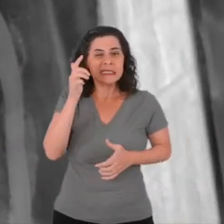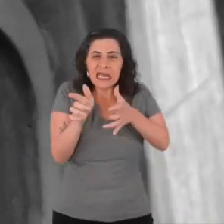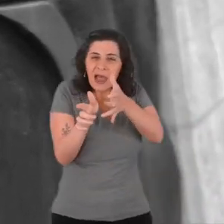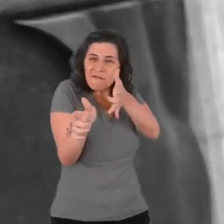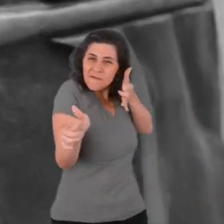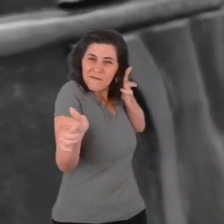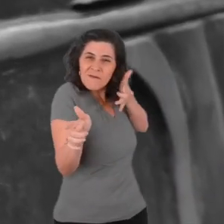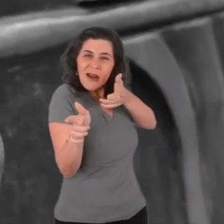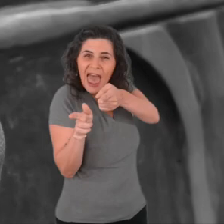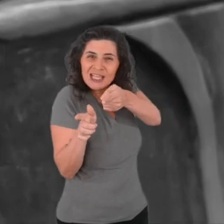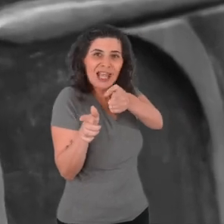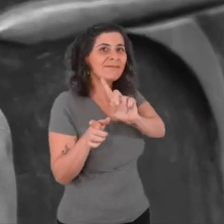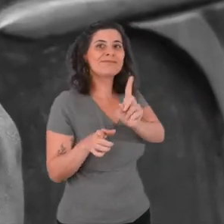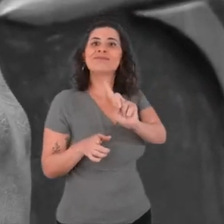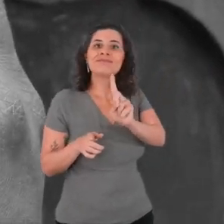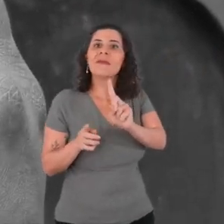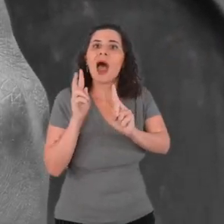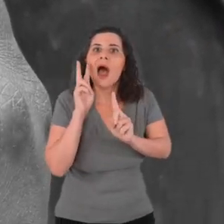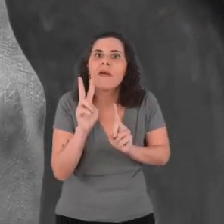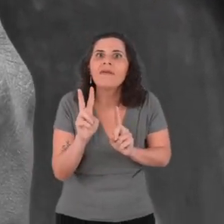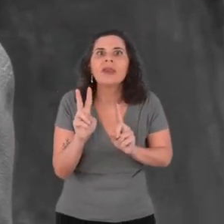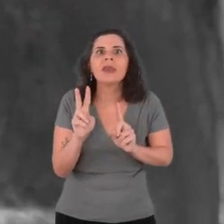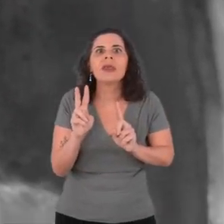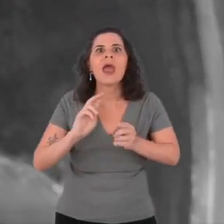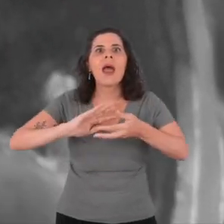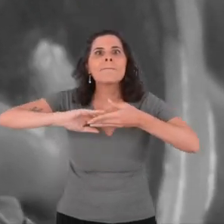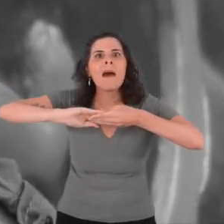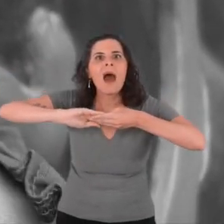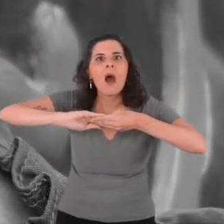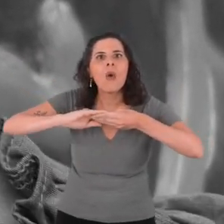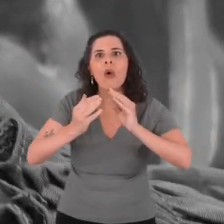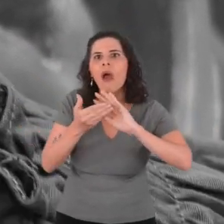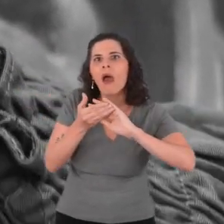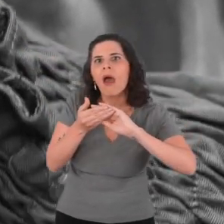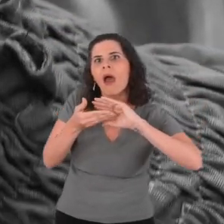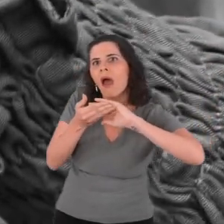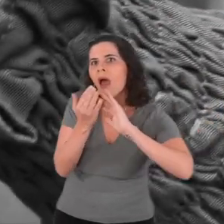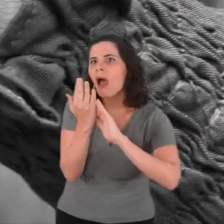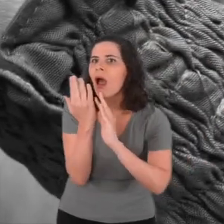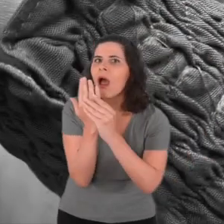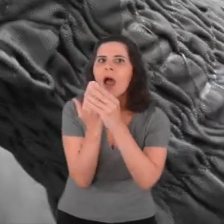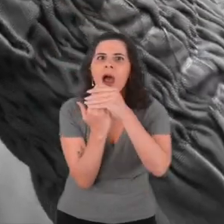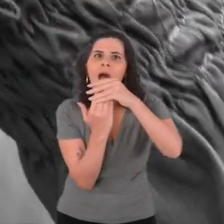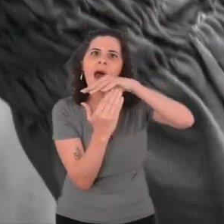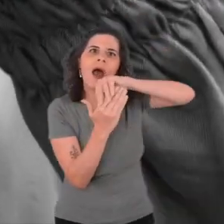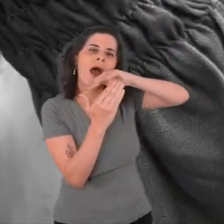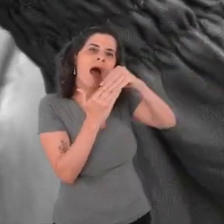Then I saw a little hand, I felt the hand. Is leaning to one side.